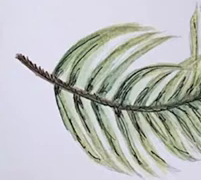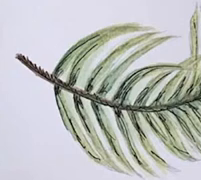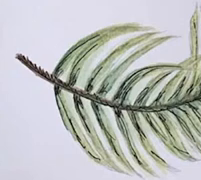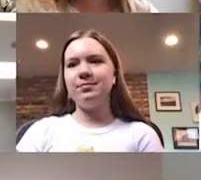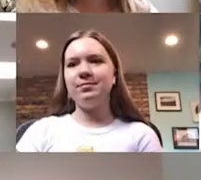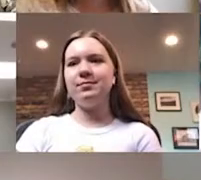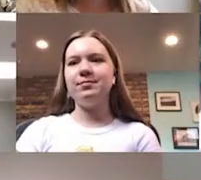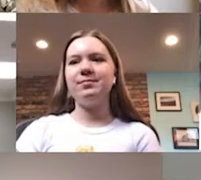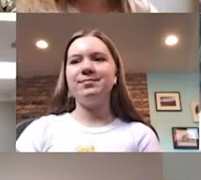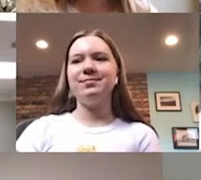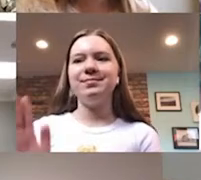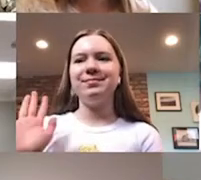not least, Caroline Rogan.